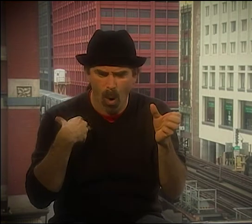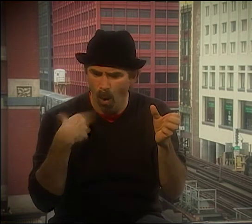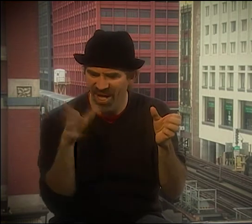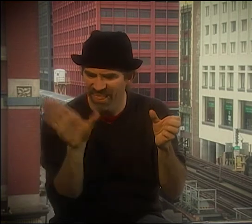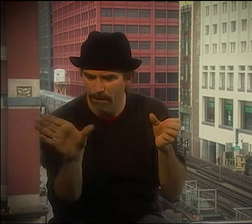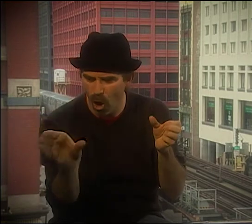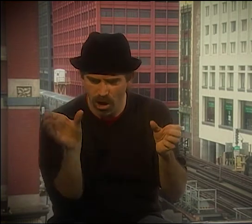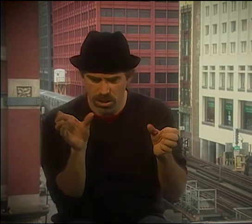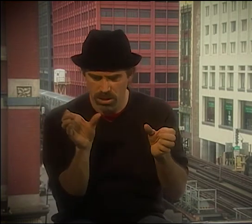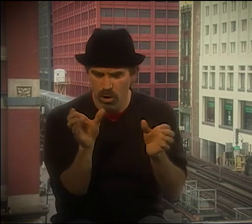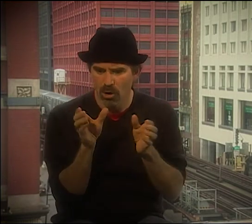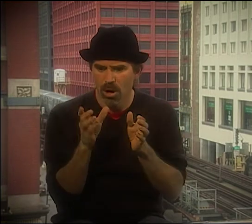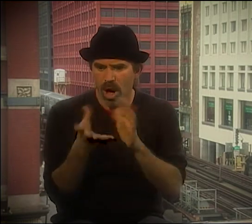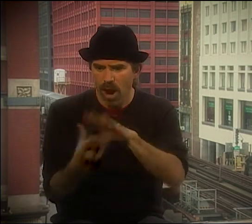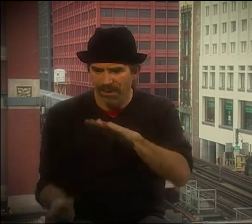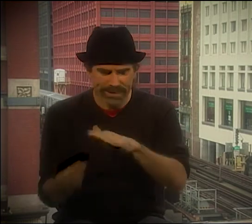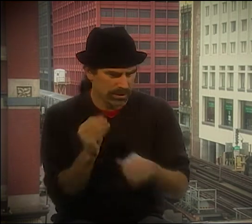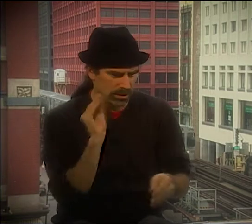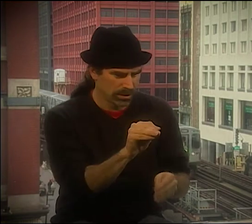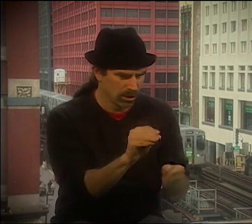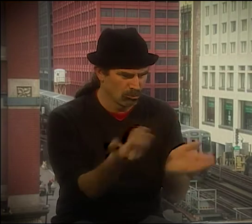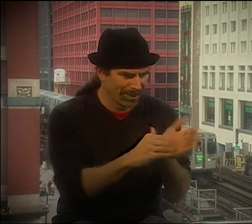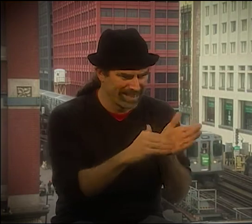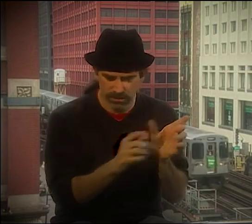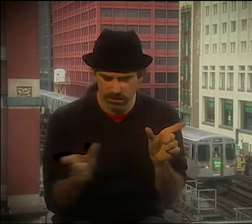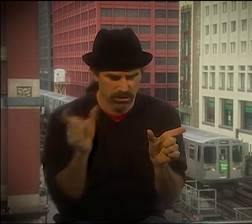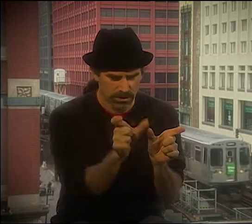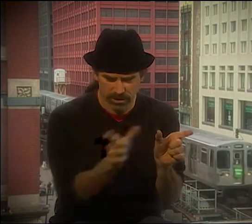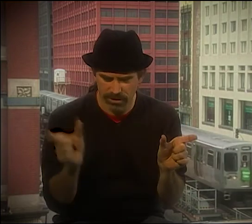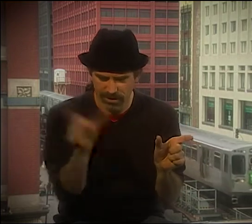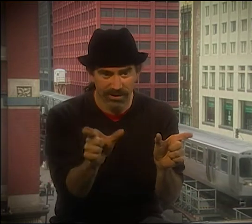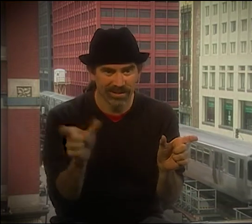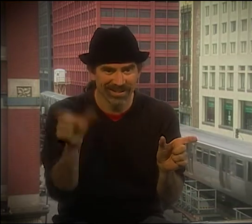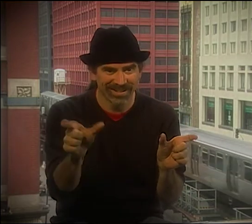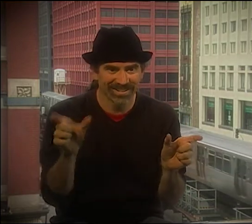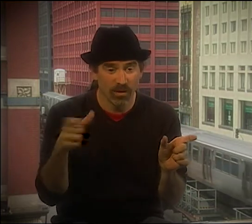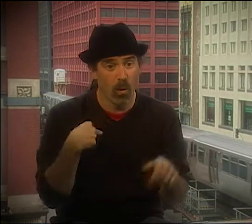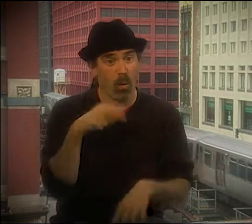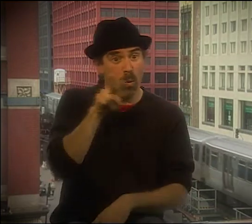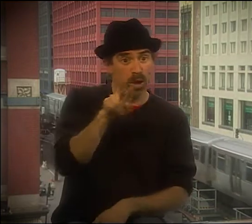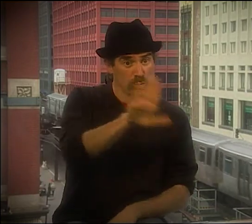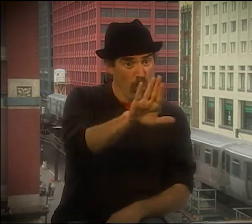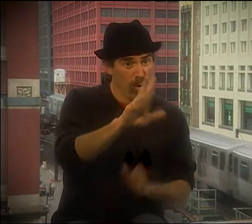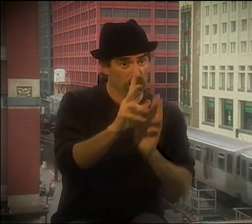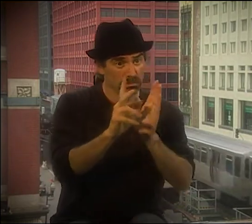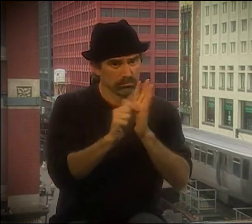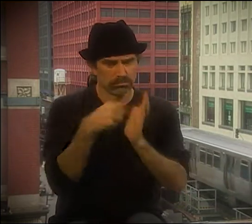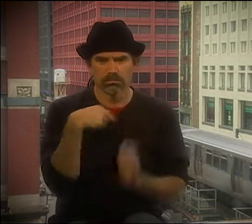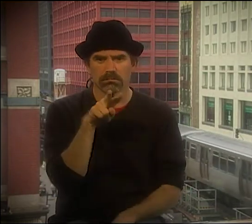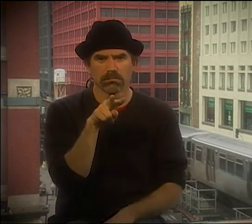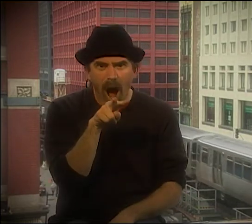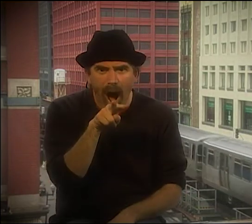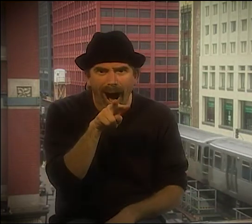AND HE PUNCHES THE WINDOW, THE WINDSHIELD, AND BREAKS IT. REALLY SIMPLE. NOT MUCH TO IT. BUT IT'S LIKE A MOVIE.